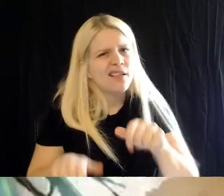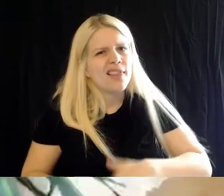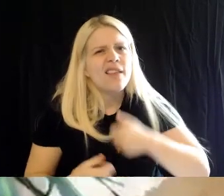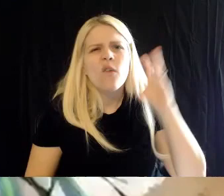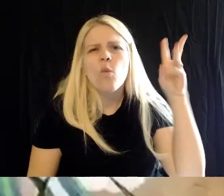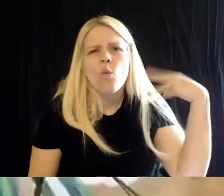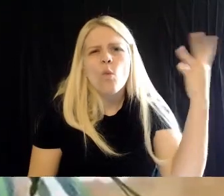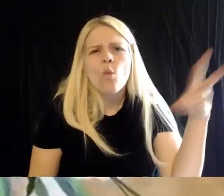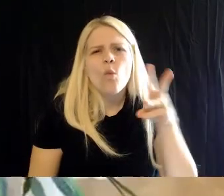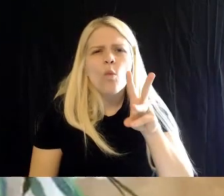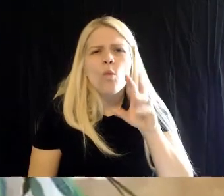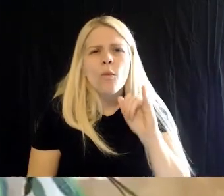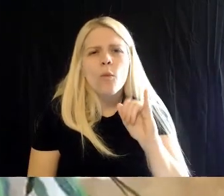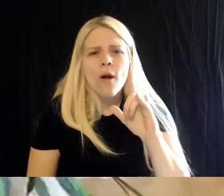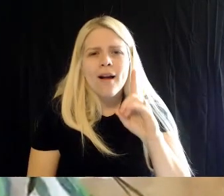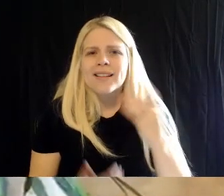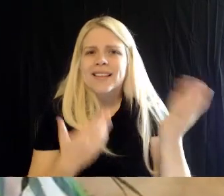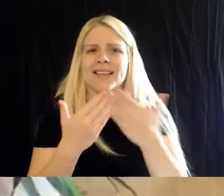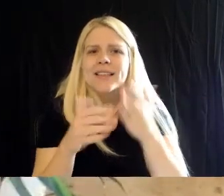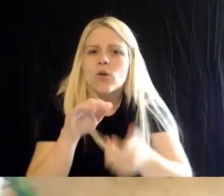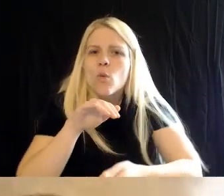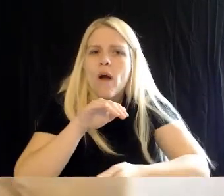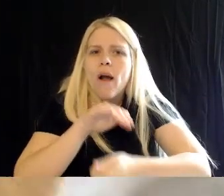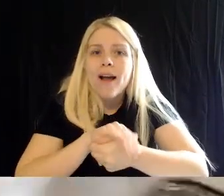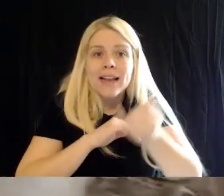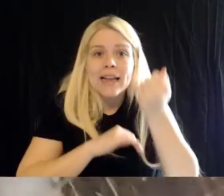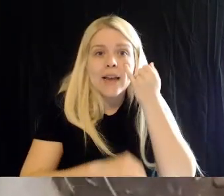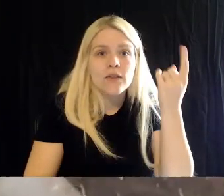for them to hide in small spaces- if they're being hunted by a predator- or